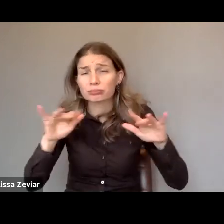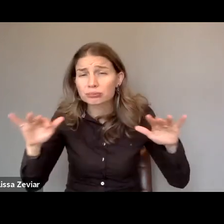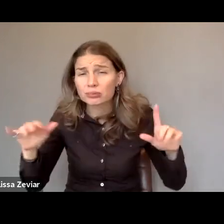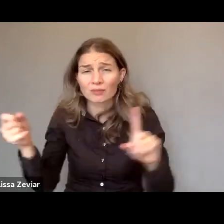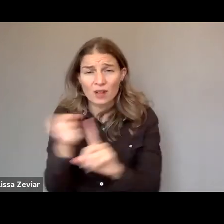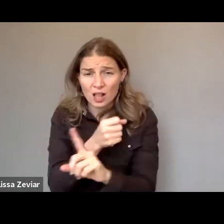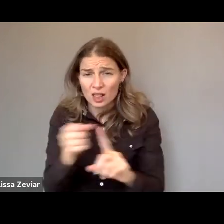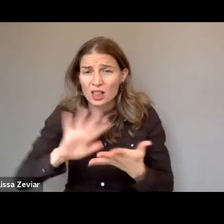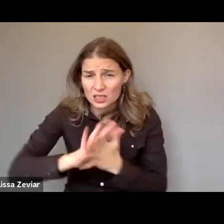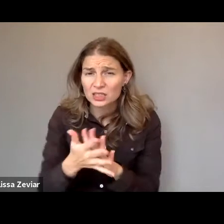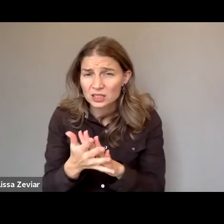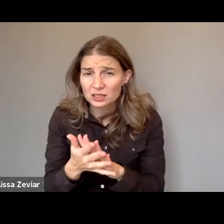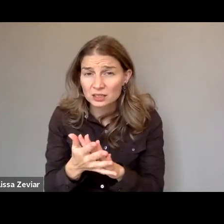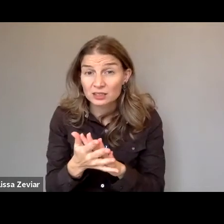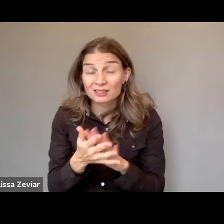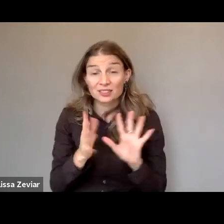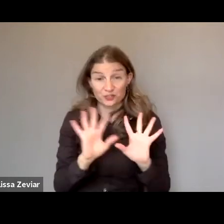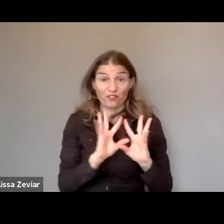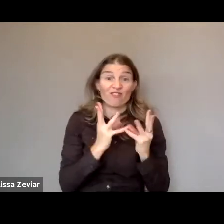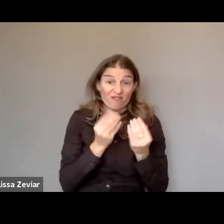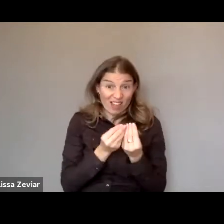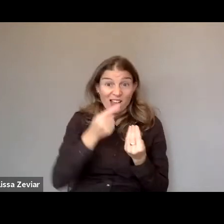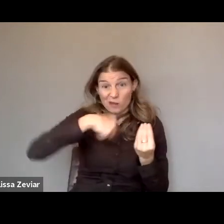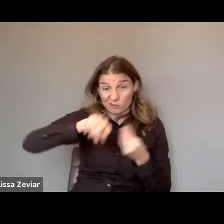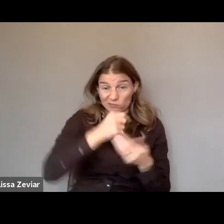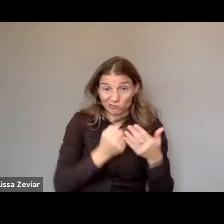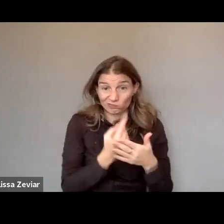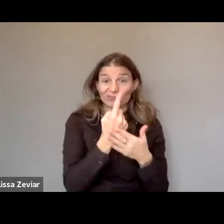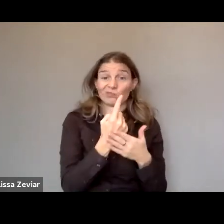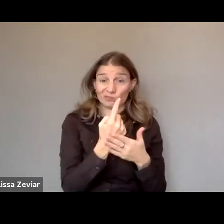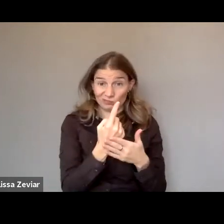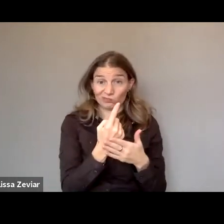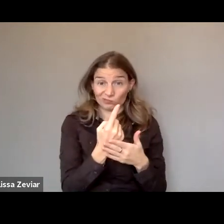that occur within the family unit, current or former spouses and partners,